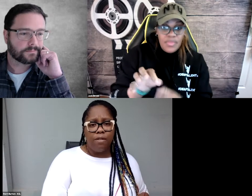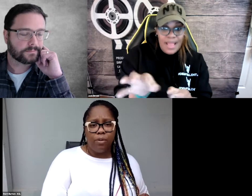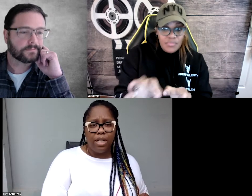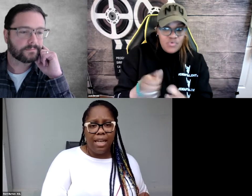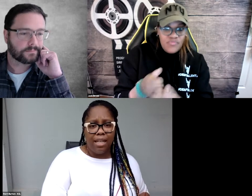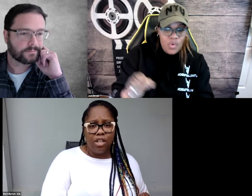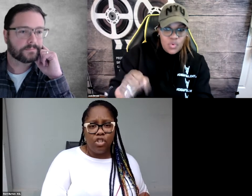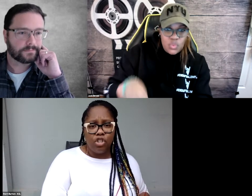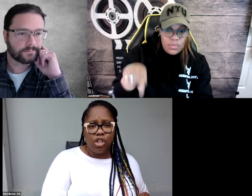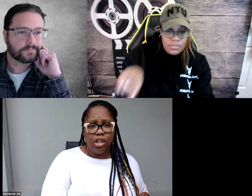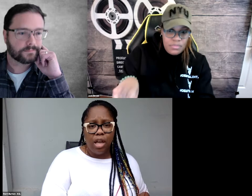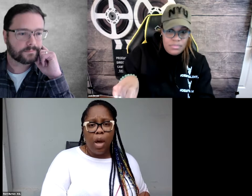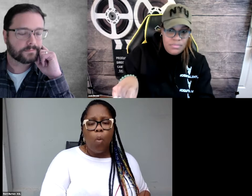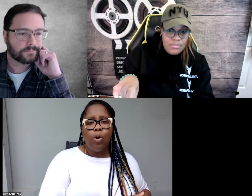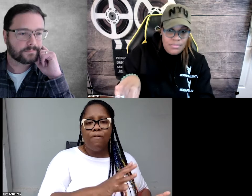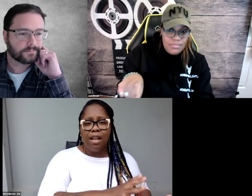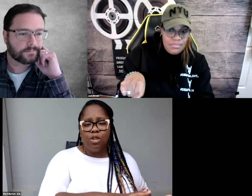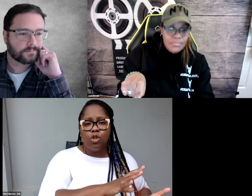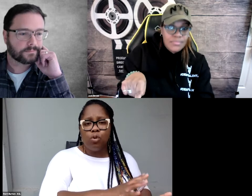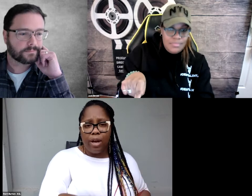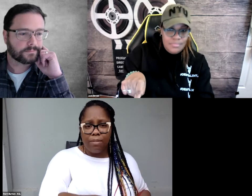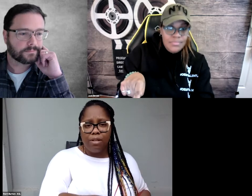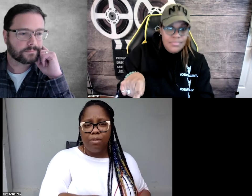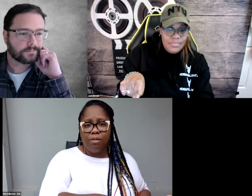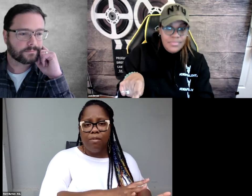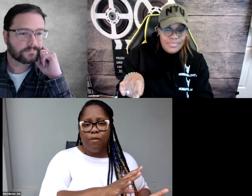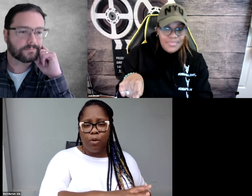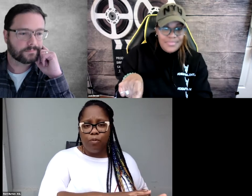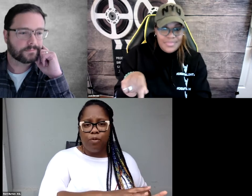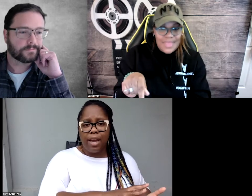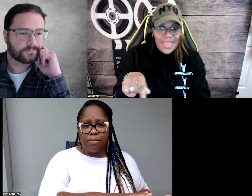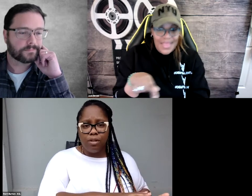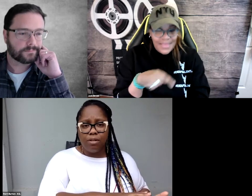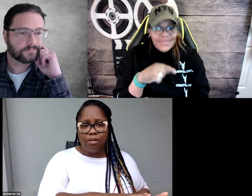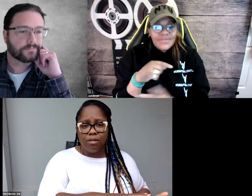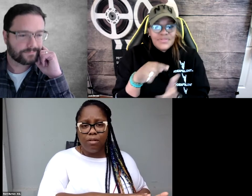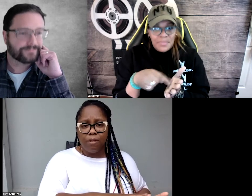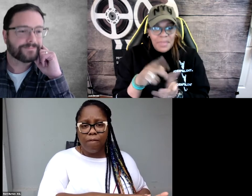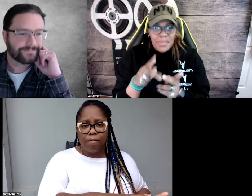of the written English, we follow the script for the captions.